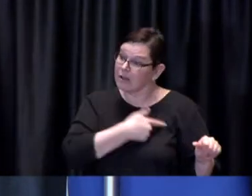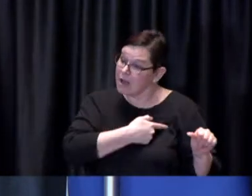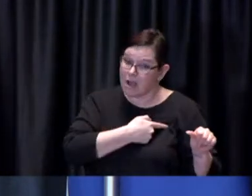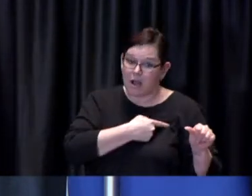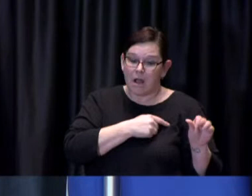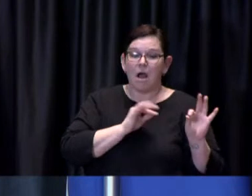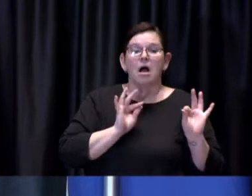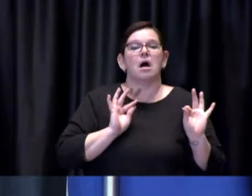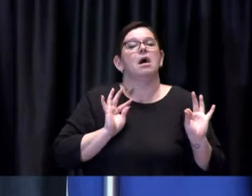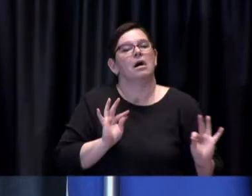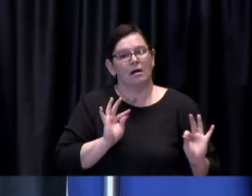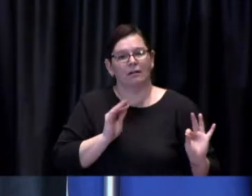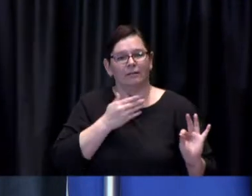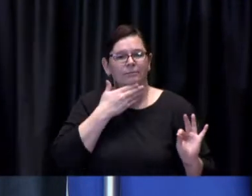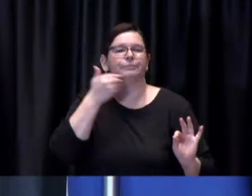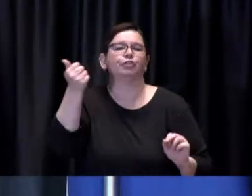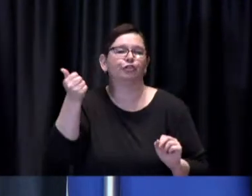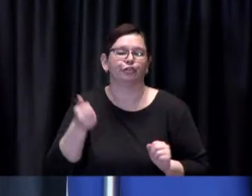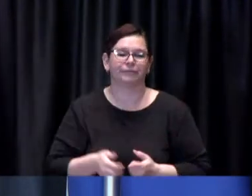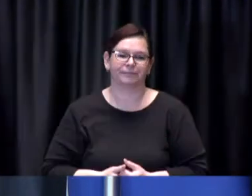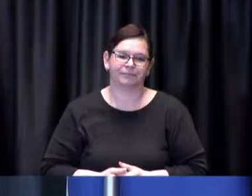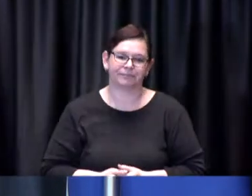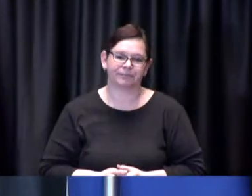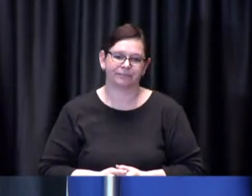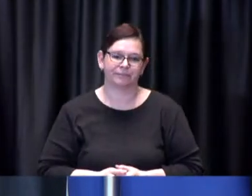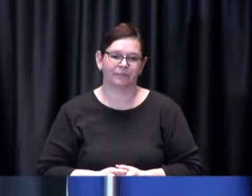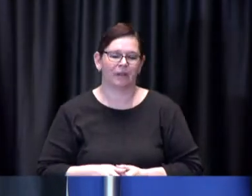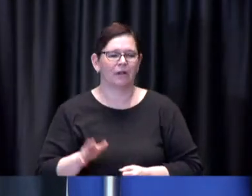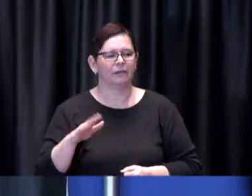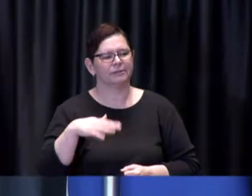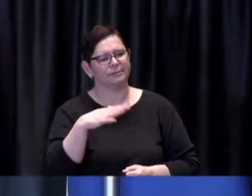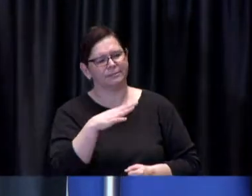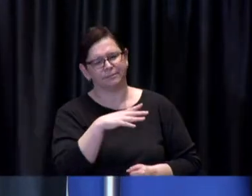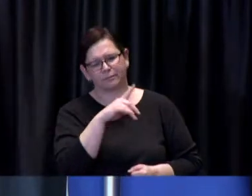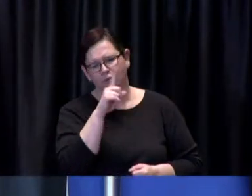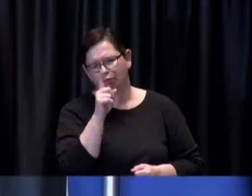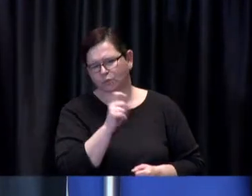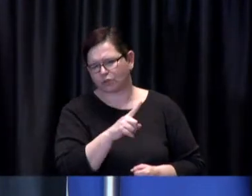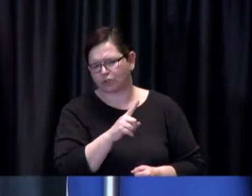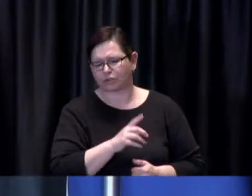Matt: Yeah but I guess when it comes to you know you already pointed out that when it came to Easter